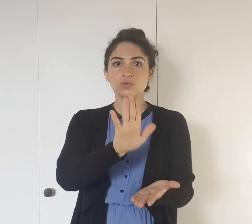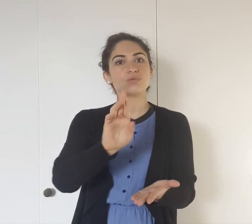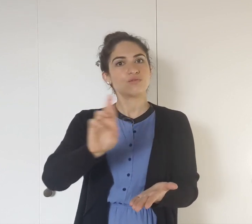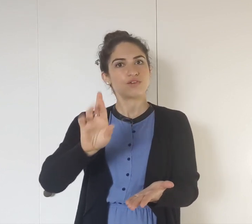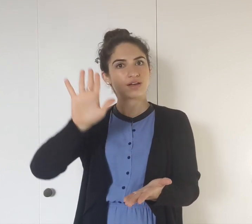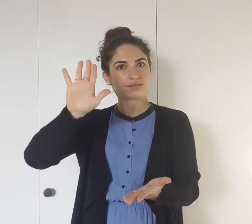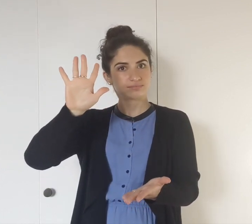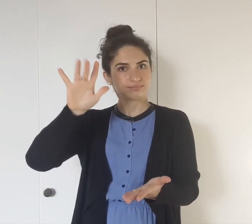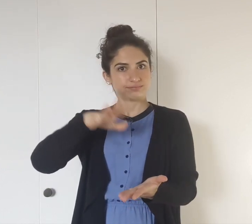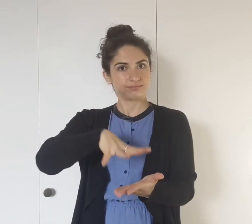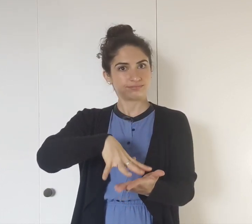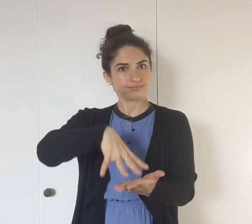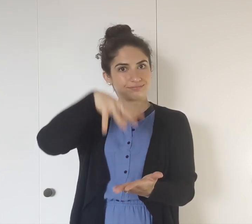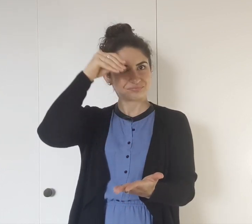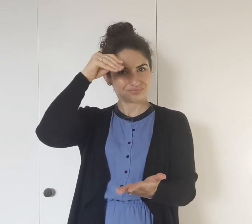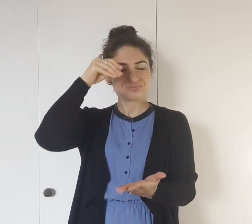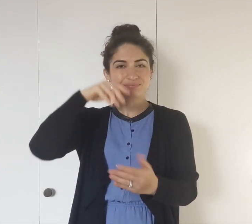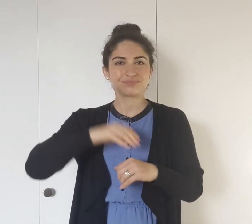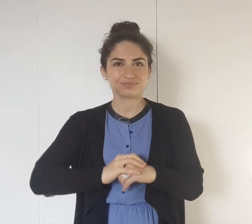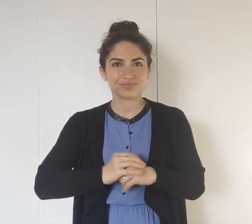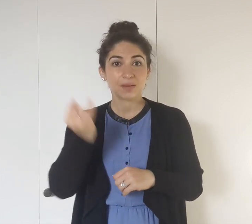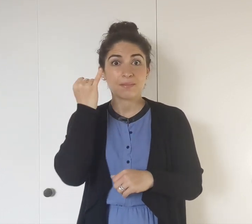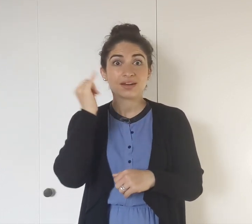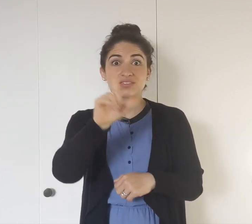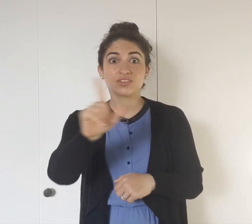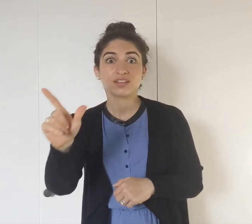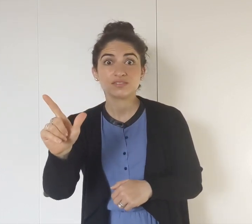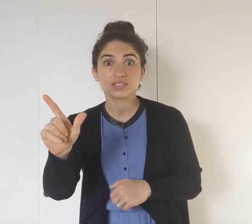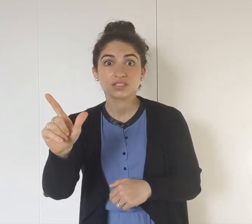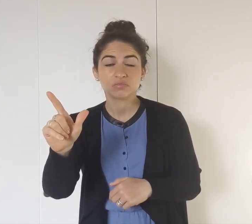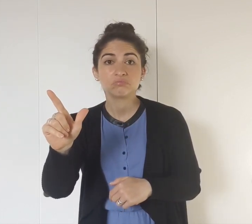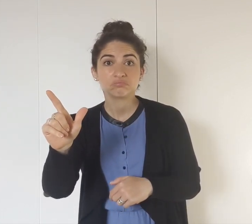Your left hand is down, and your right hand moves.